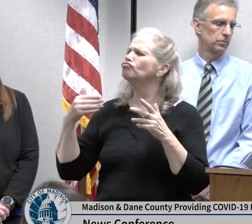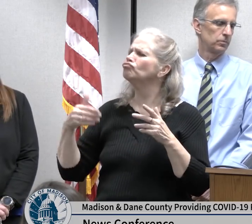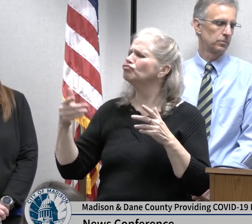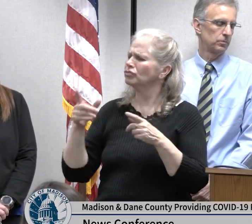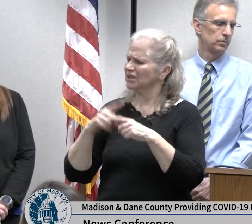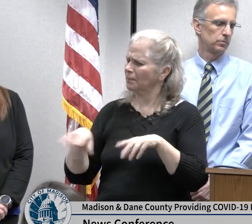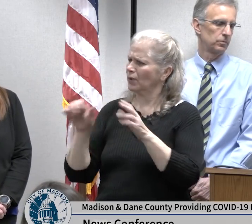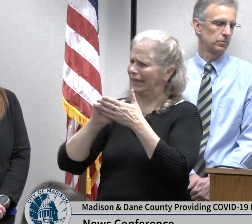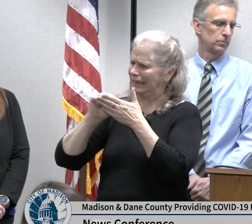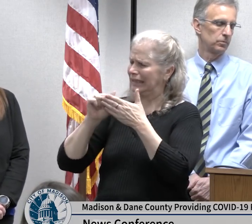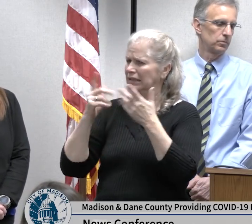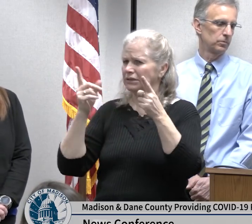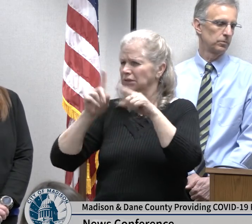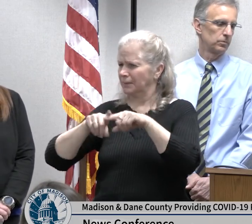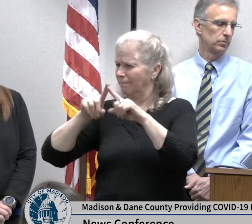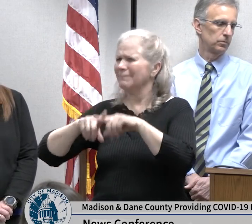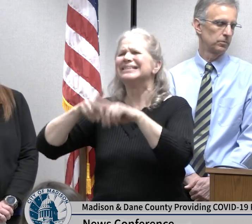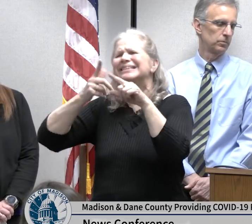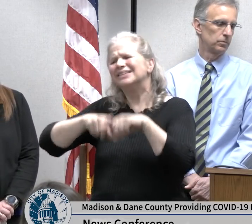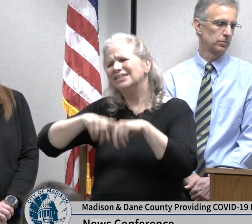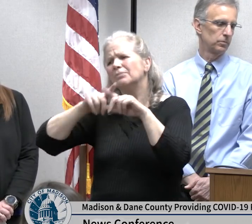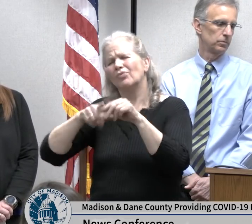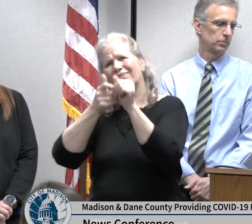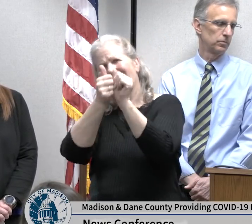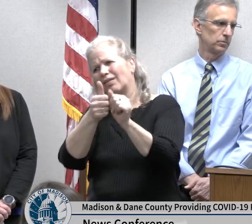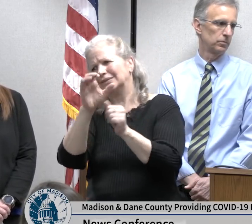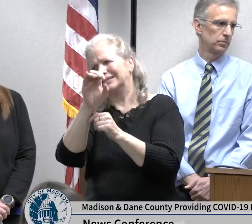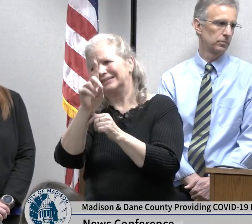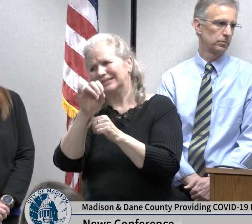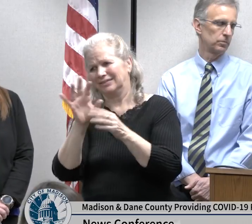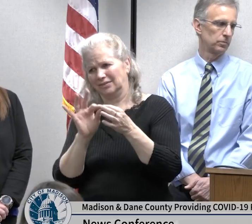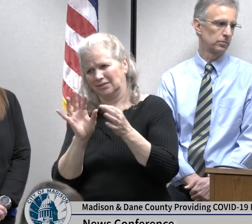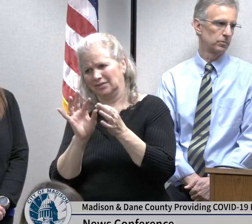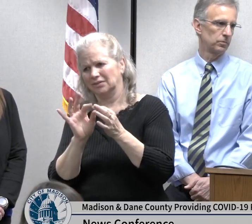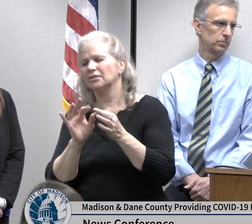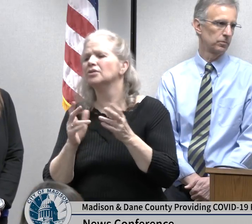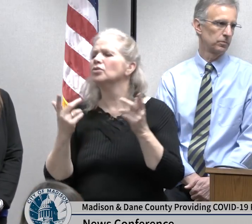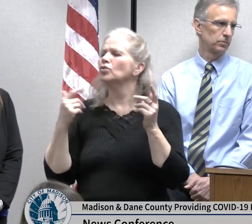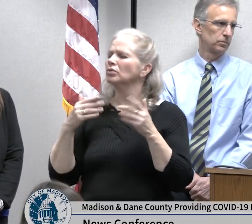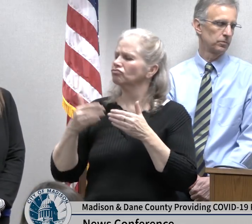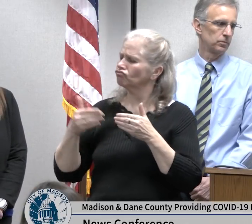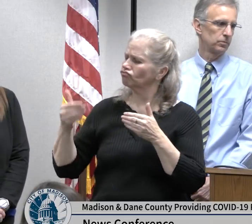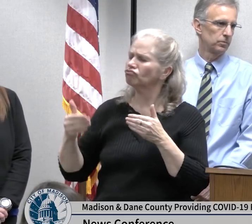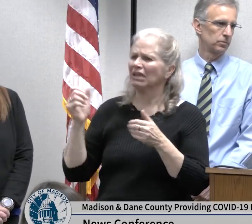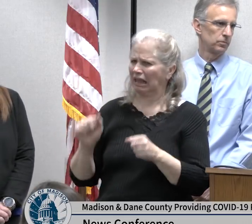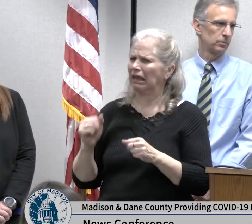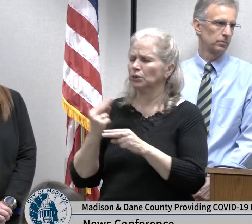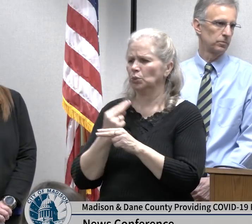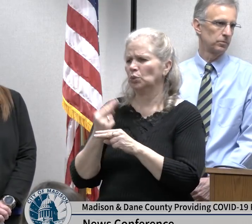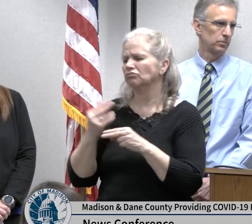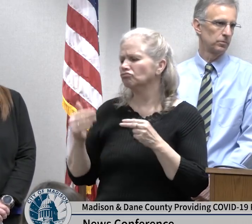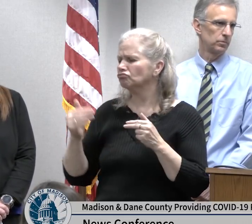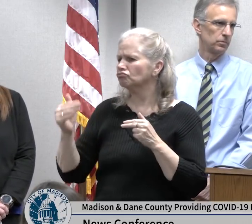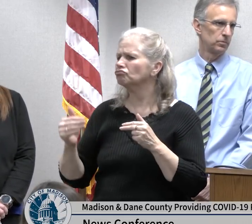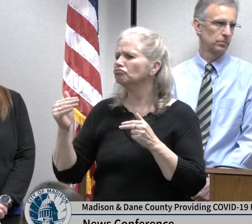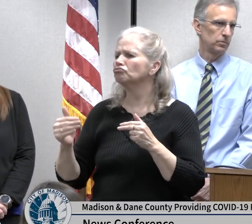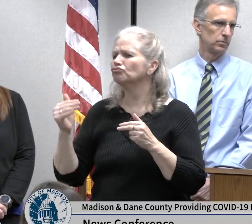healthcare system you don't have to dispose of it immediately you can reuse it for a certain period of time that can be that has been decided by by the